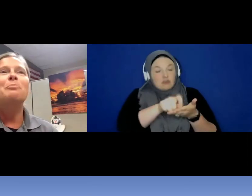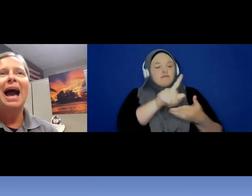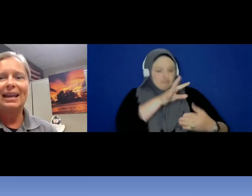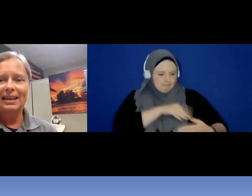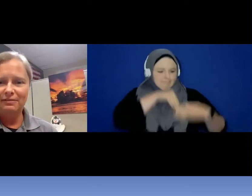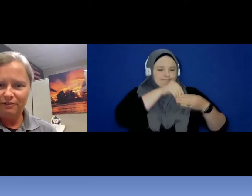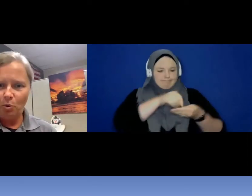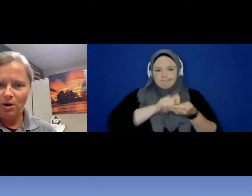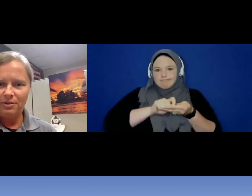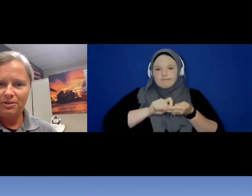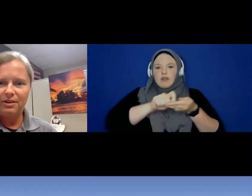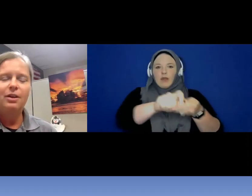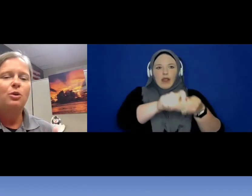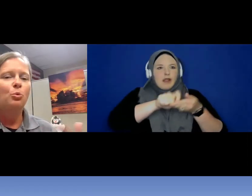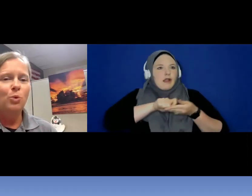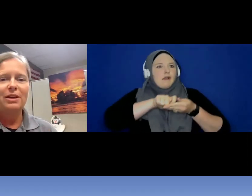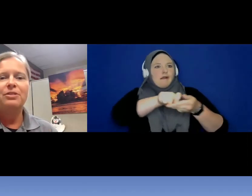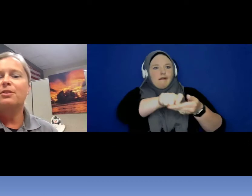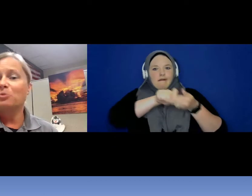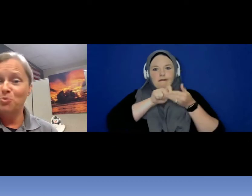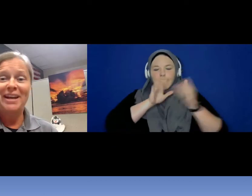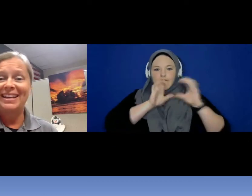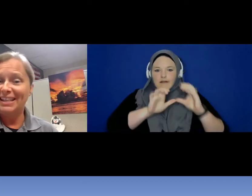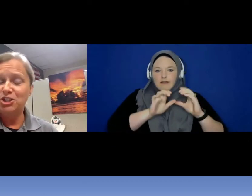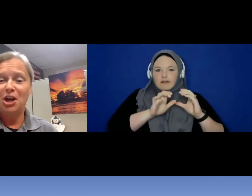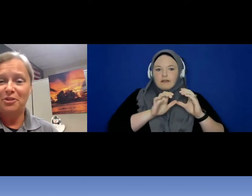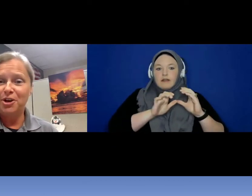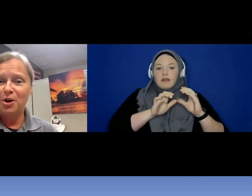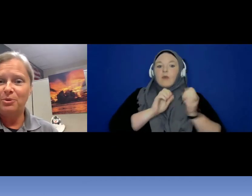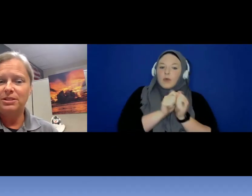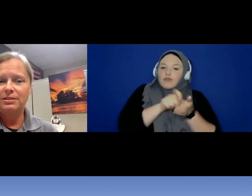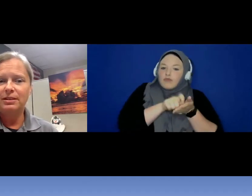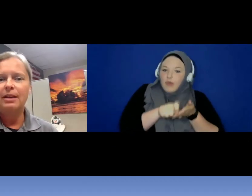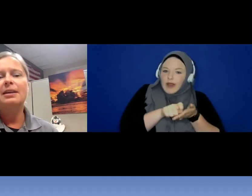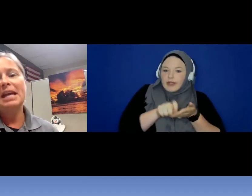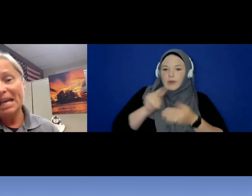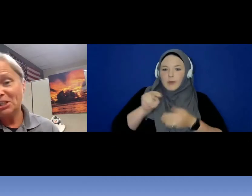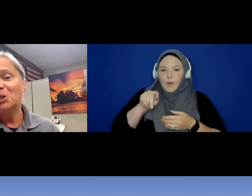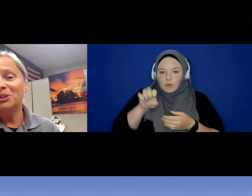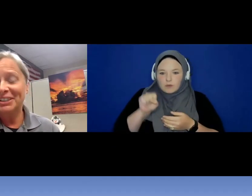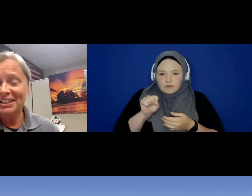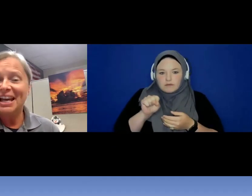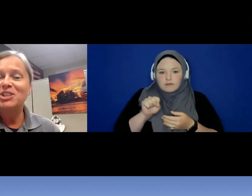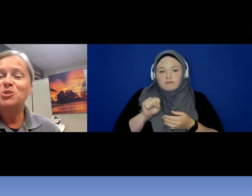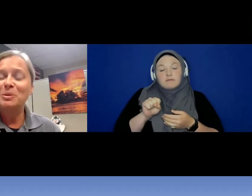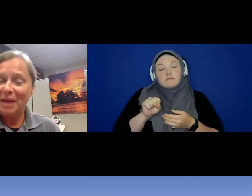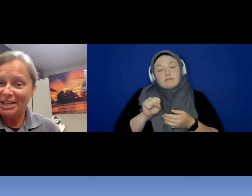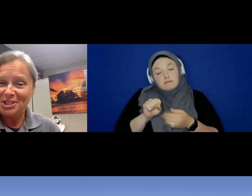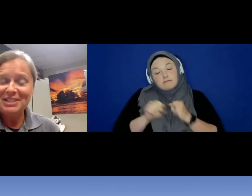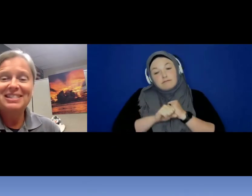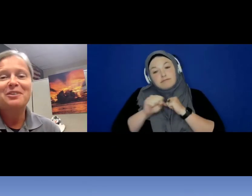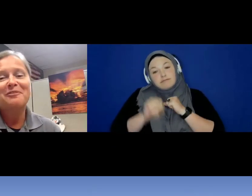back and forth with writing each other notes. It took a little extra patience